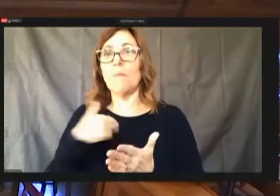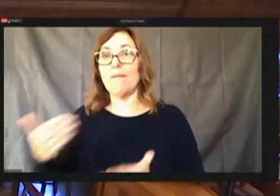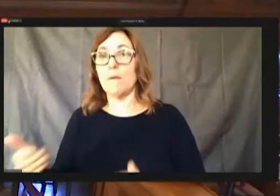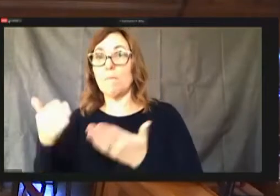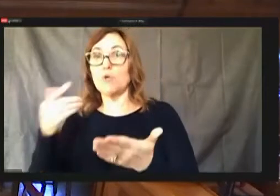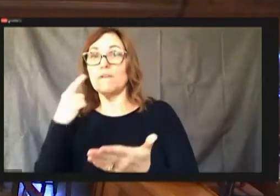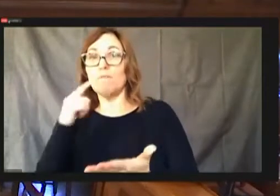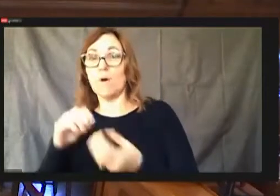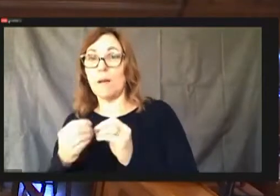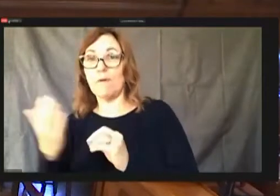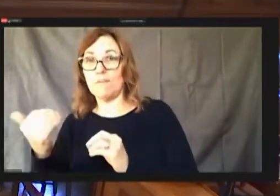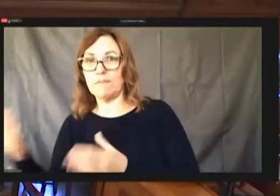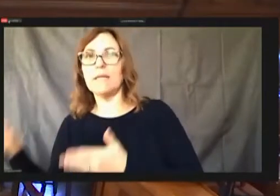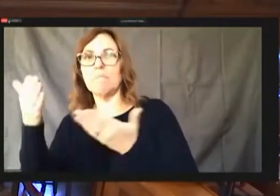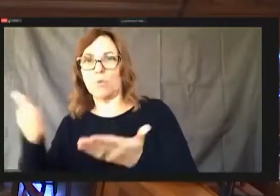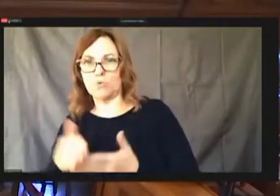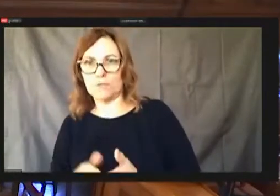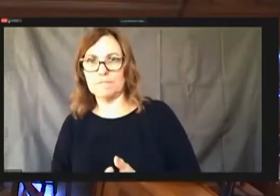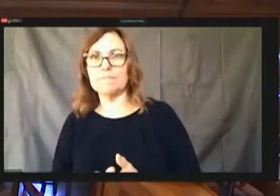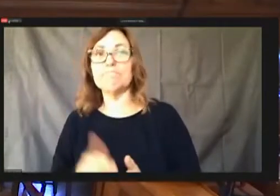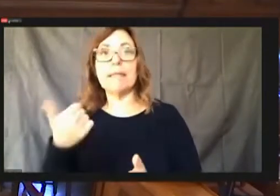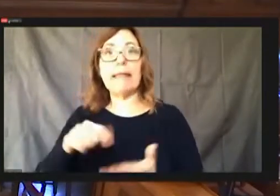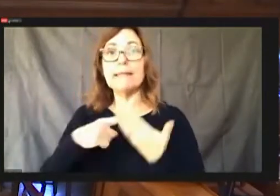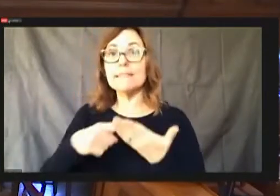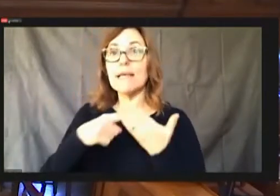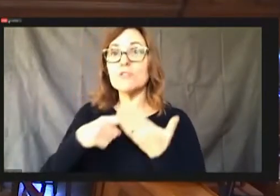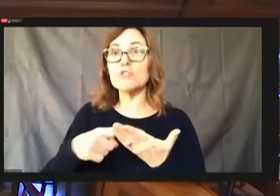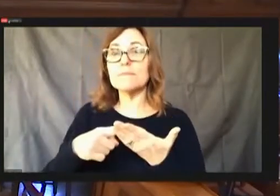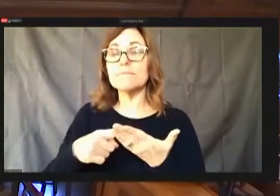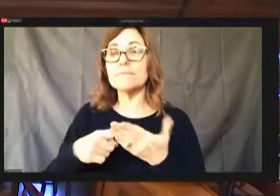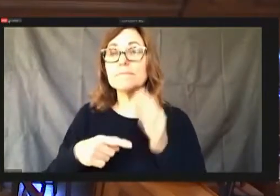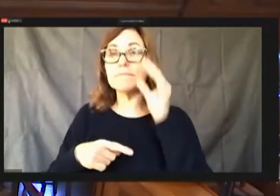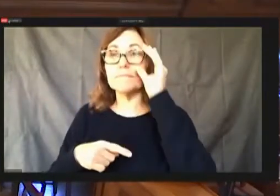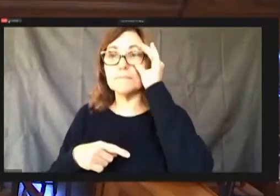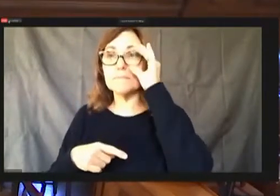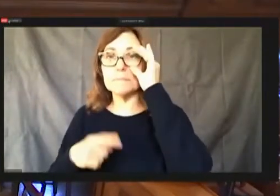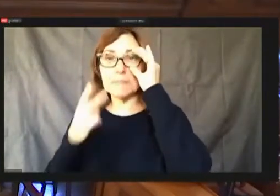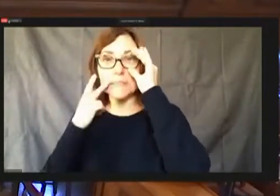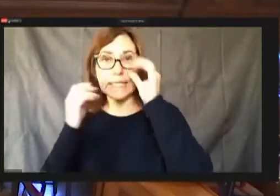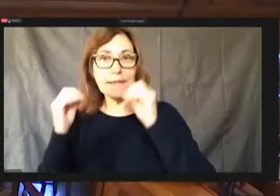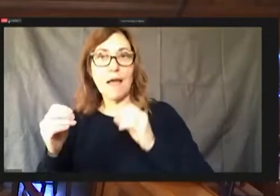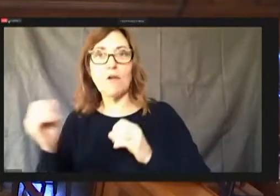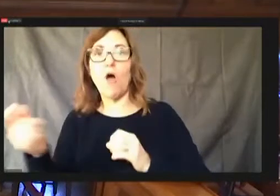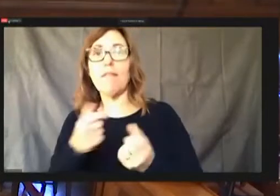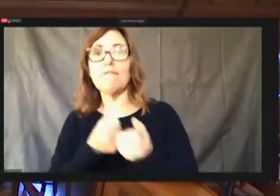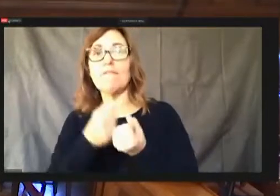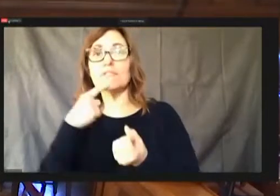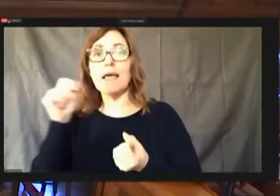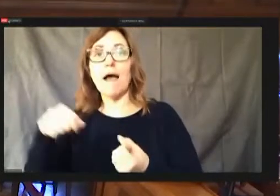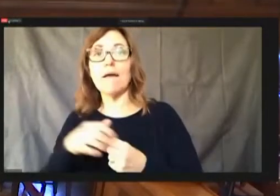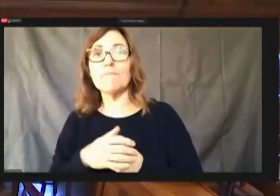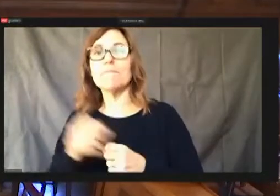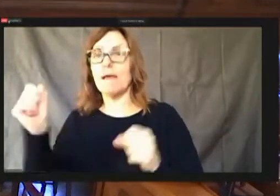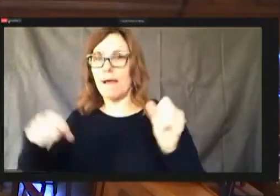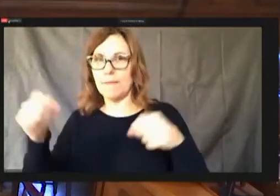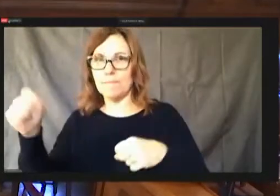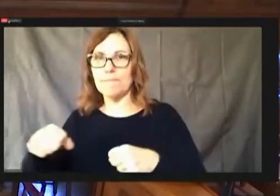Again, the discussion. None. All those in favor say aye. Aye. Opposed.